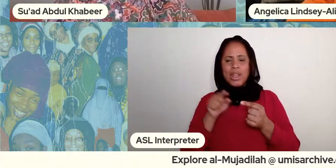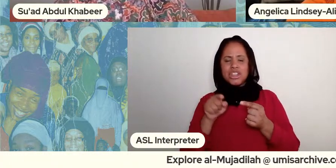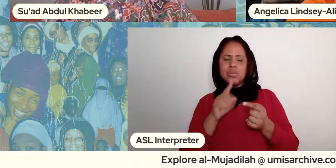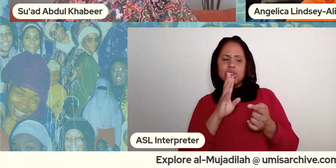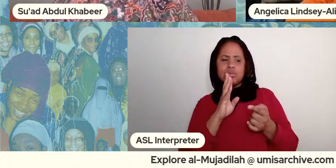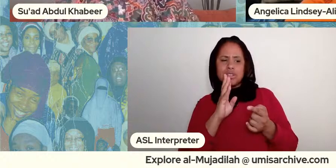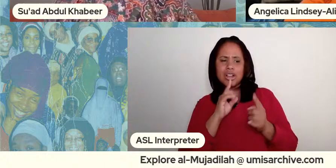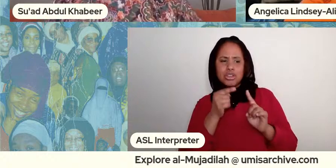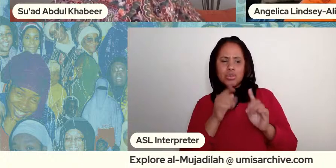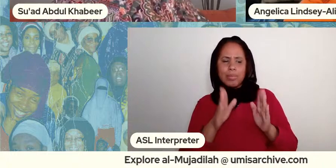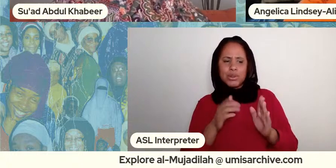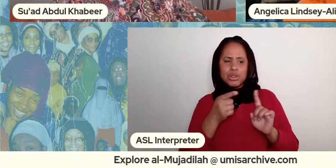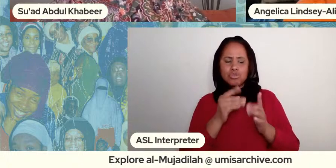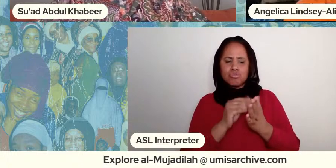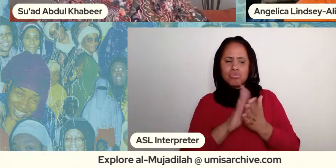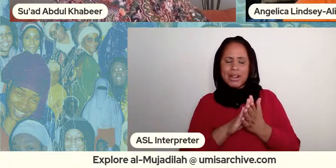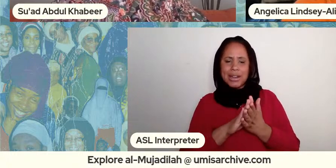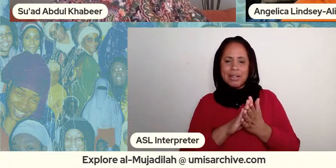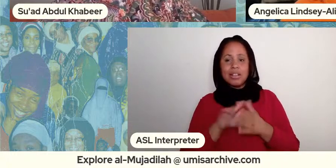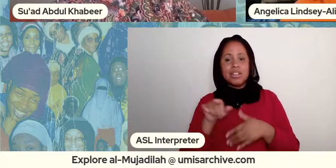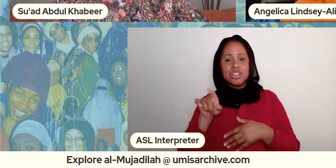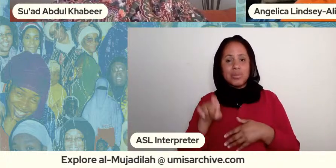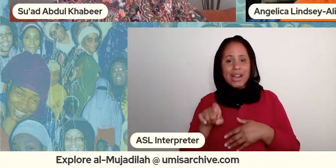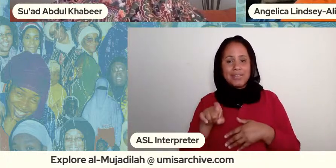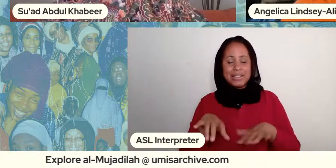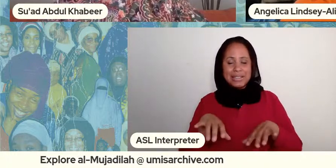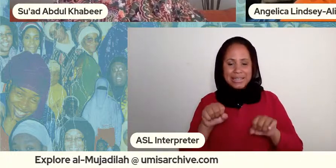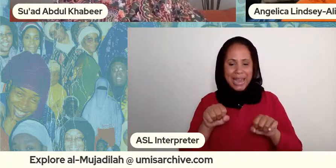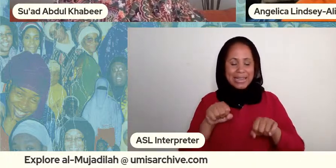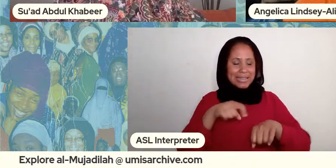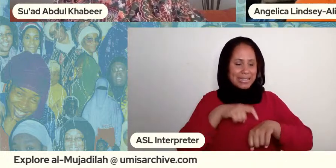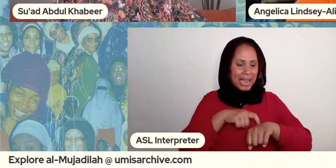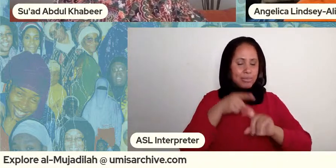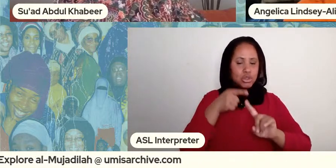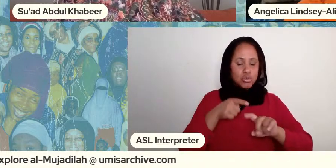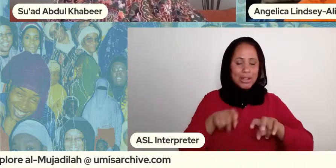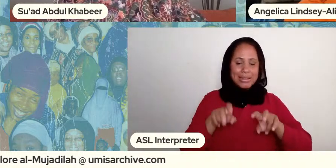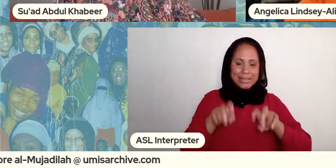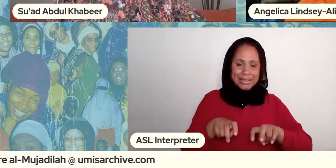right that she would have had to take time to sit with somebody so if that's not her handwriting